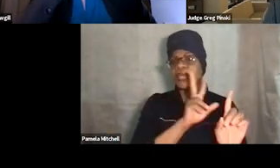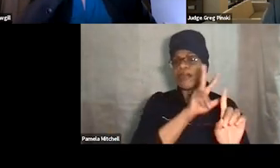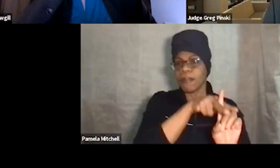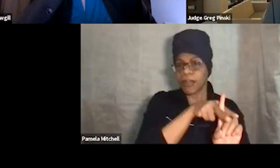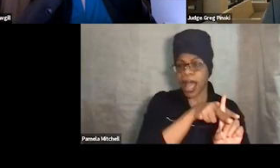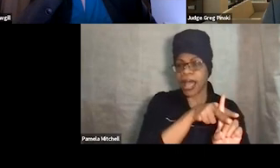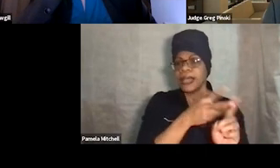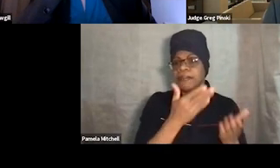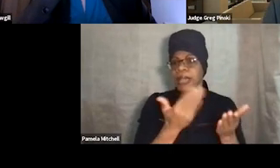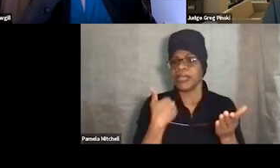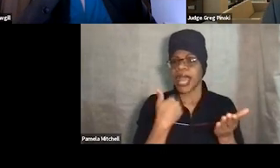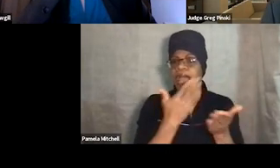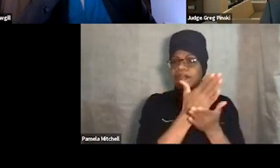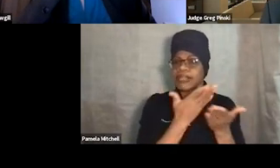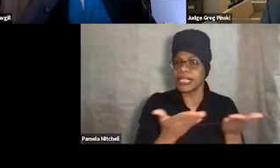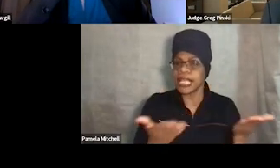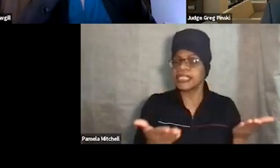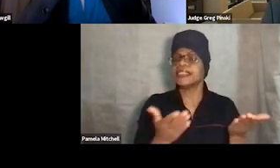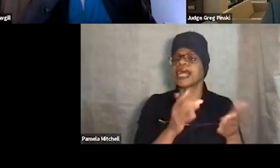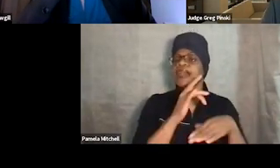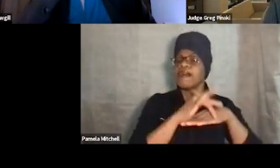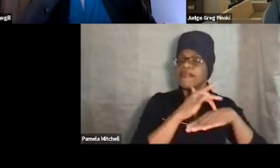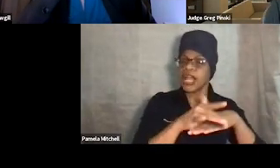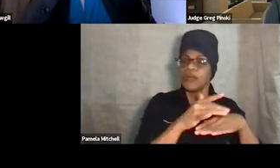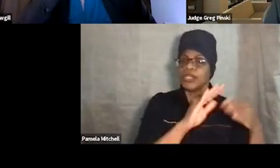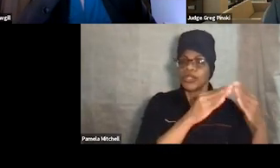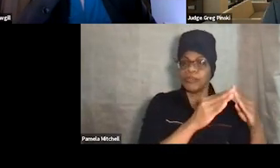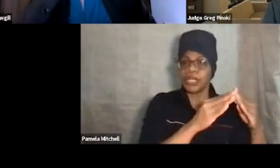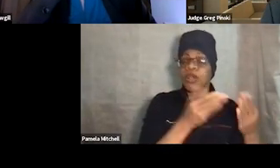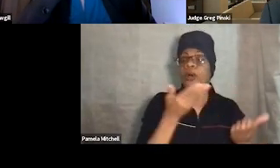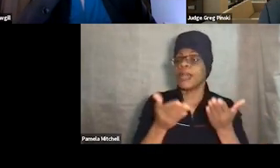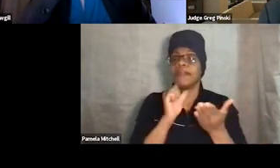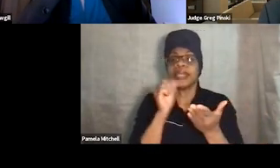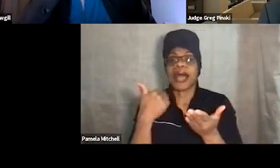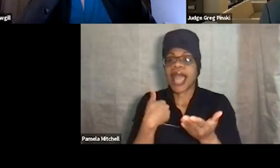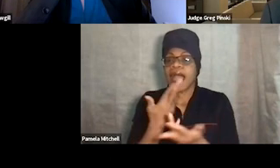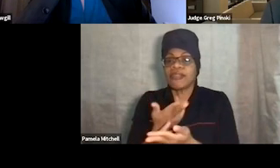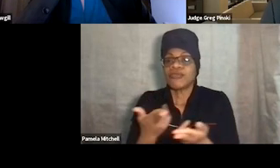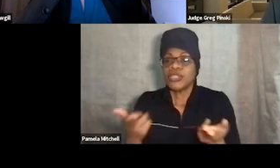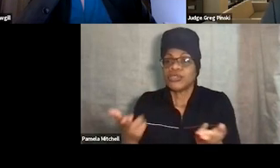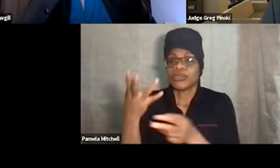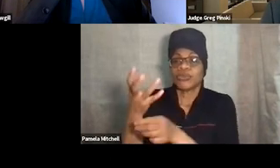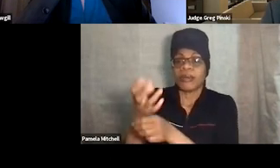that are available to you in your community, or maybe you don't have the resources to be able to obtain those.